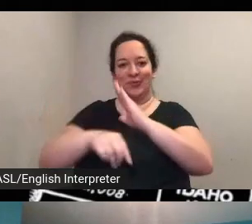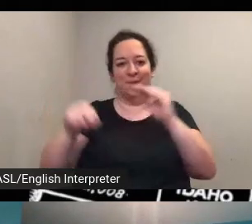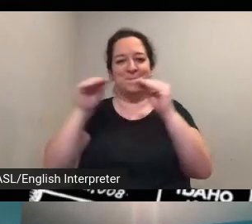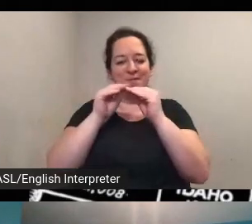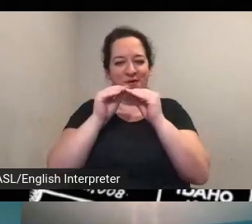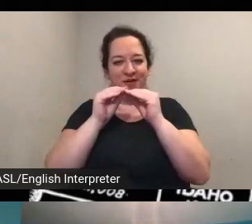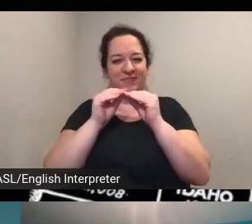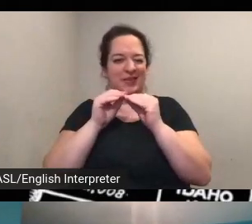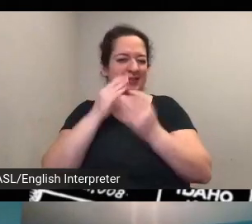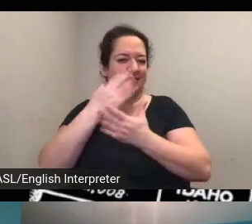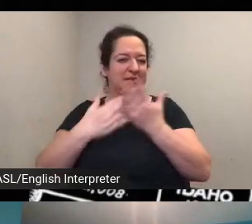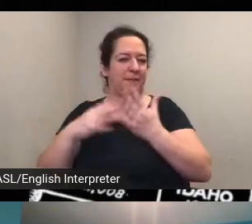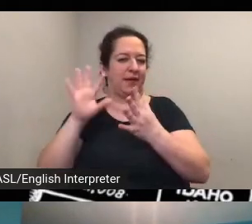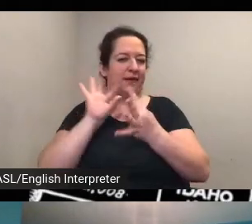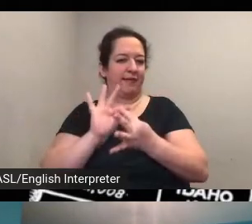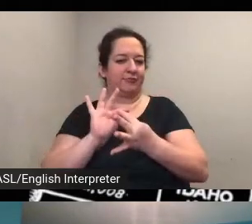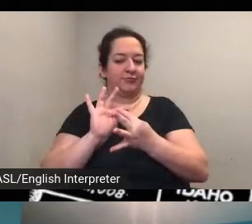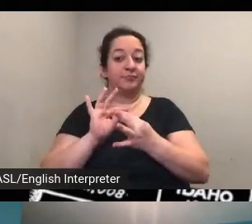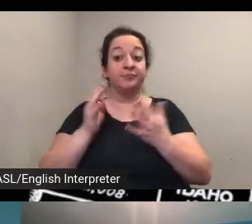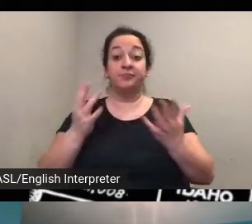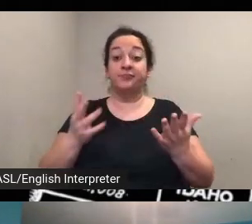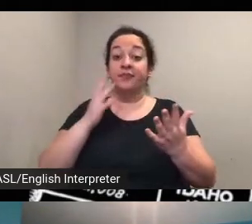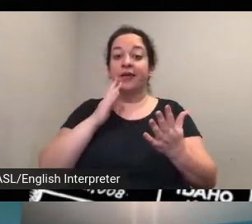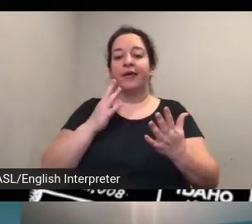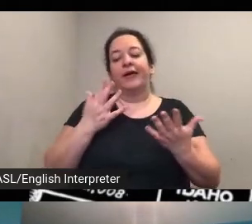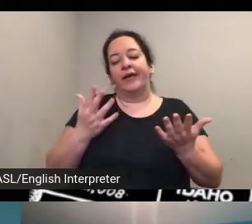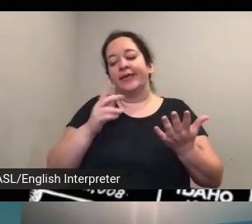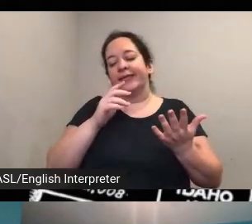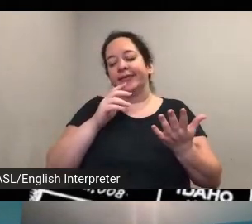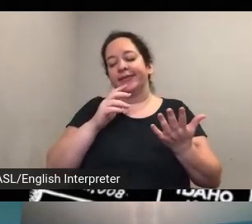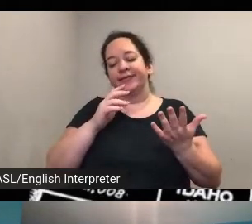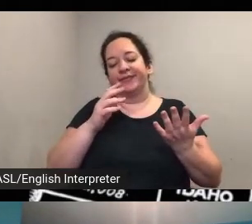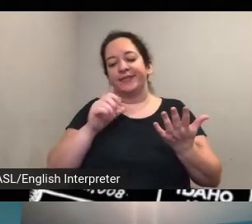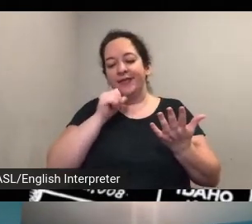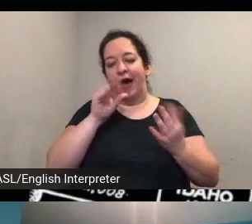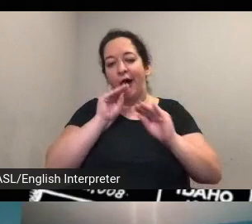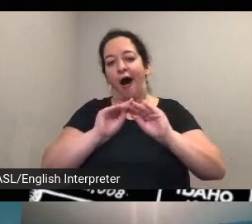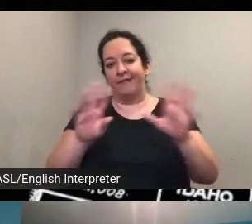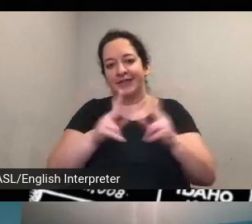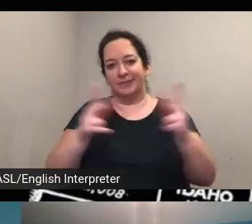um besides obvious places um that people really should go to i mean